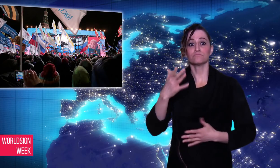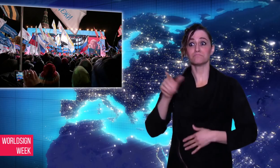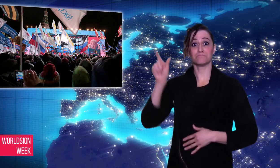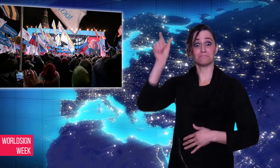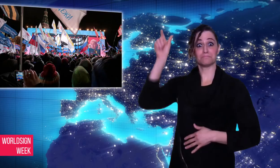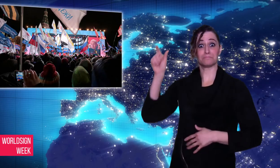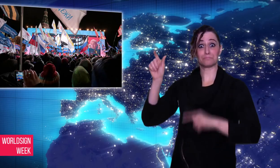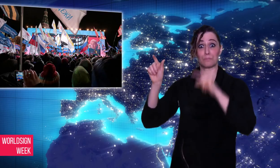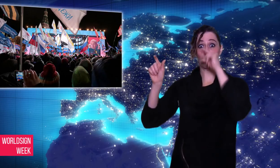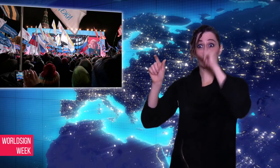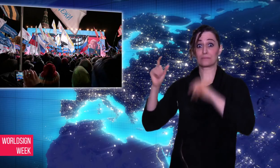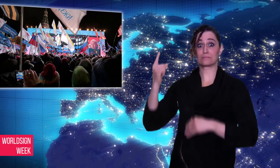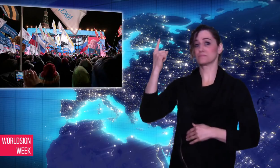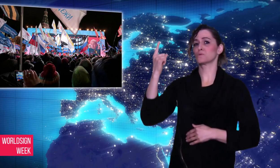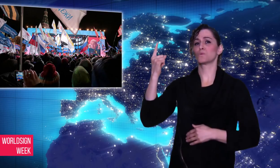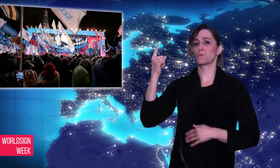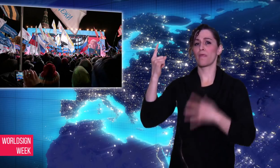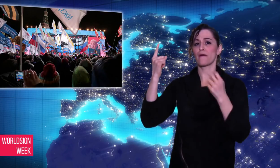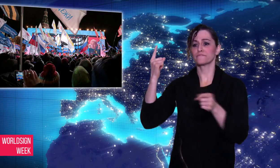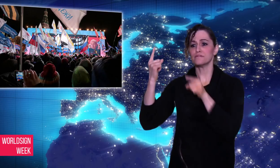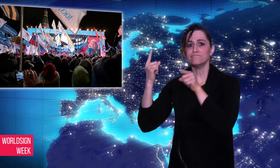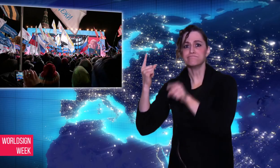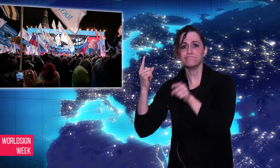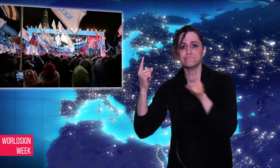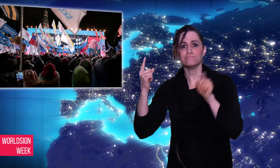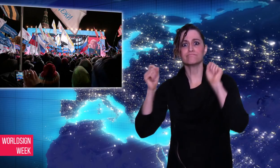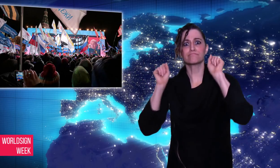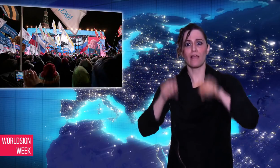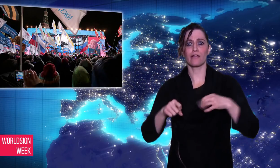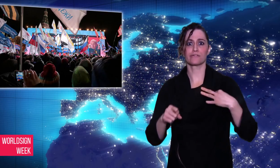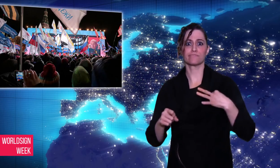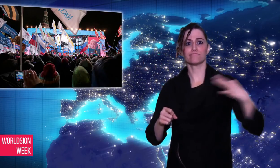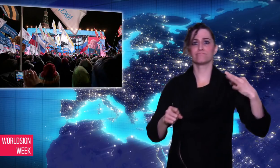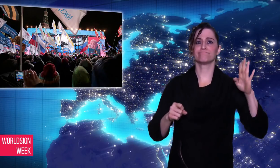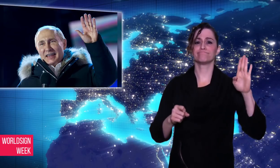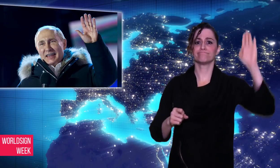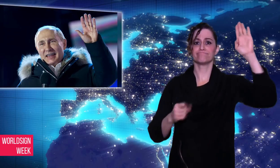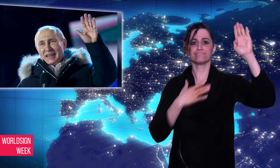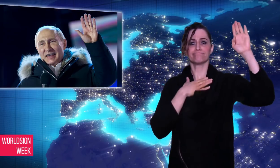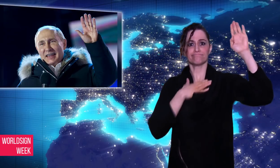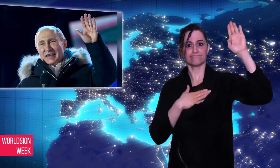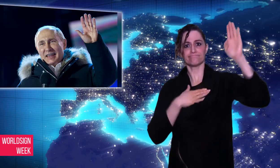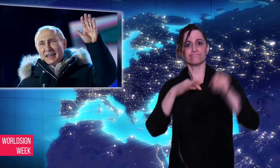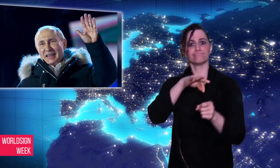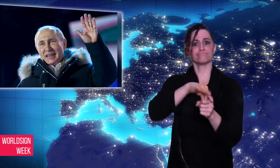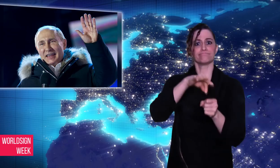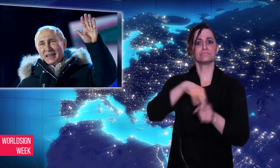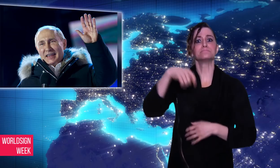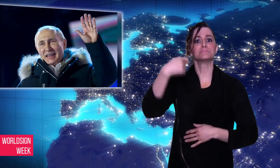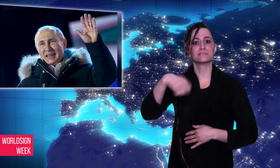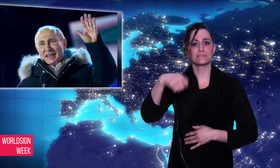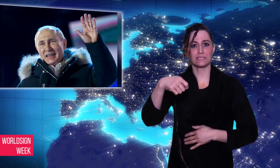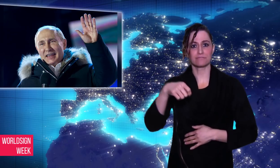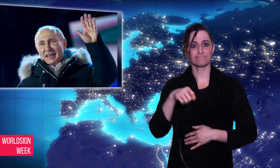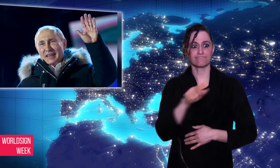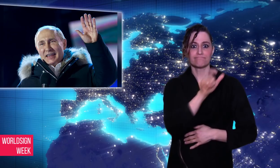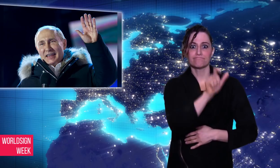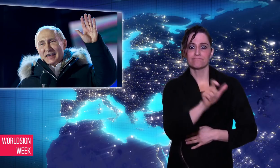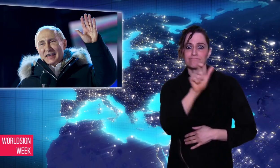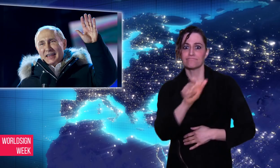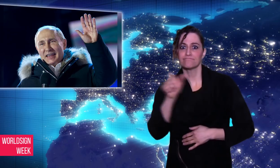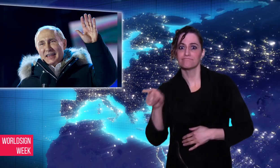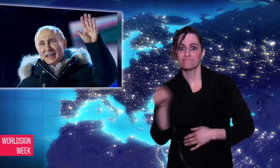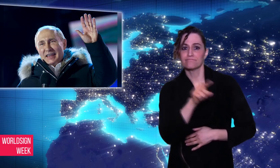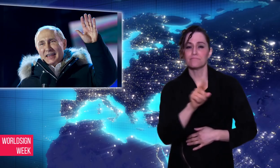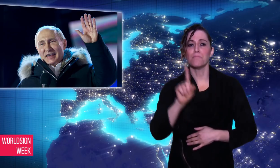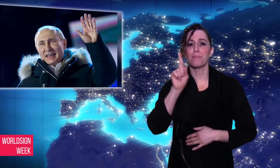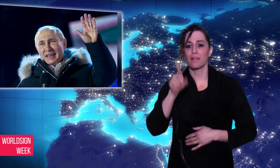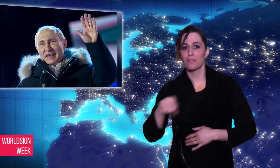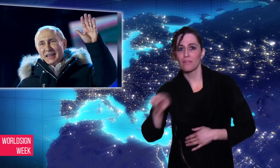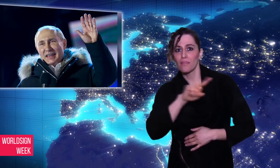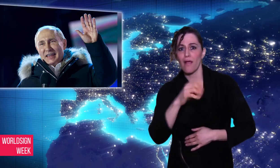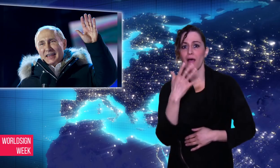candidates but they had issues. His